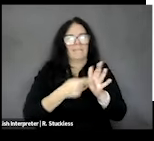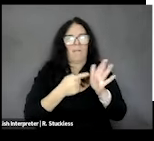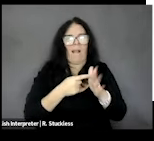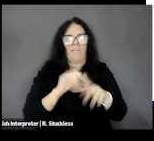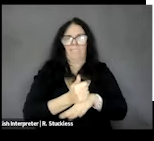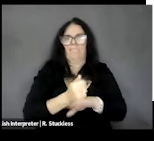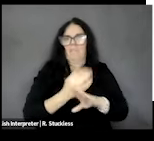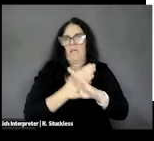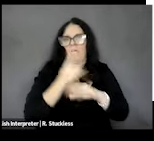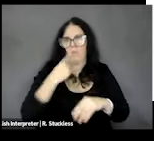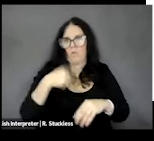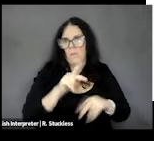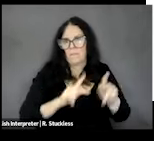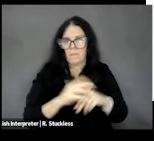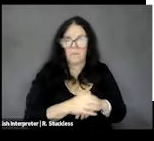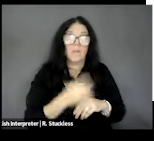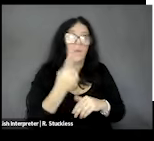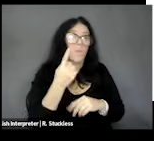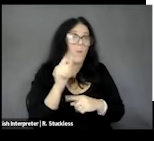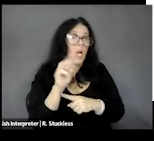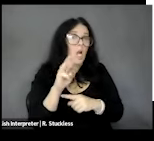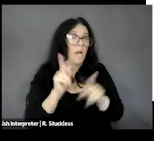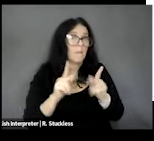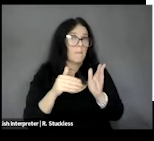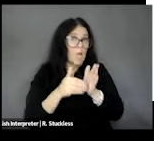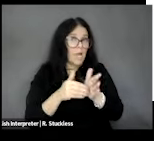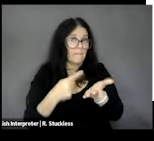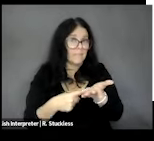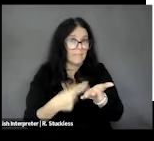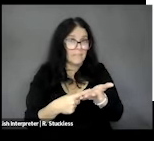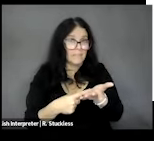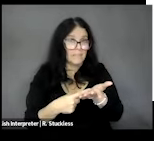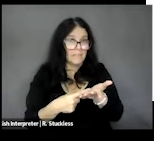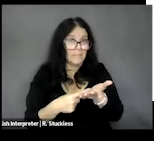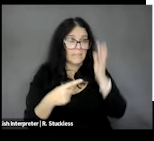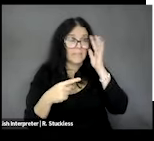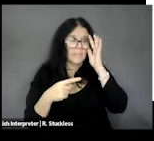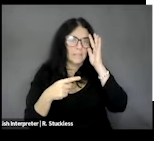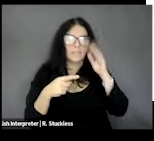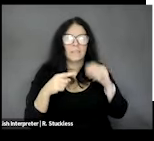One of the laws that people often talk about is the Personal Responsibility